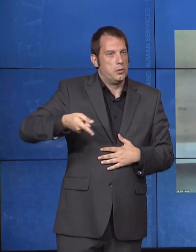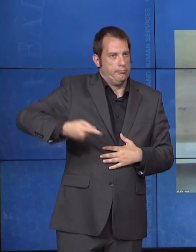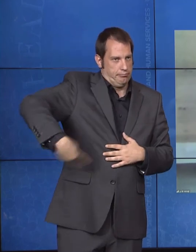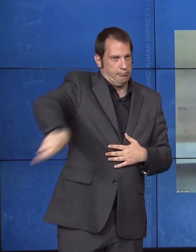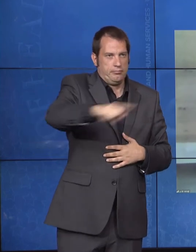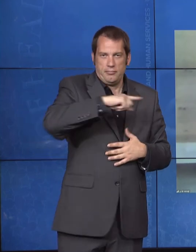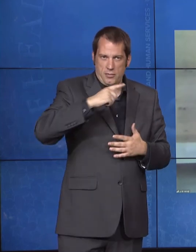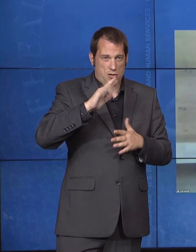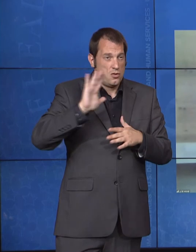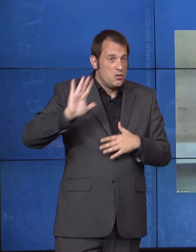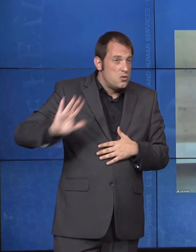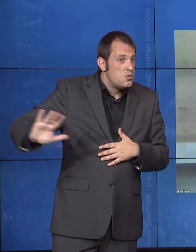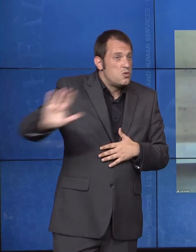a person with a disability myself.